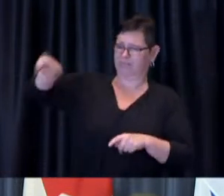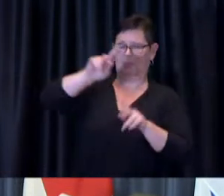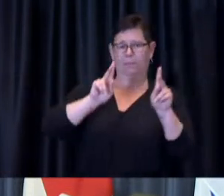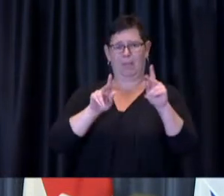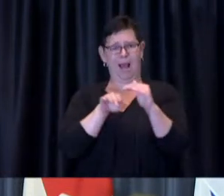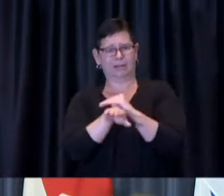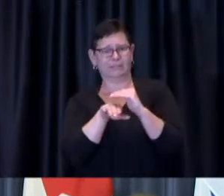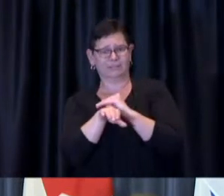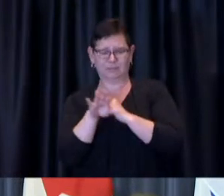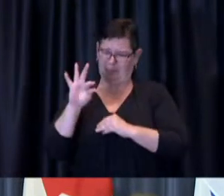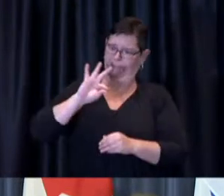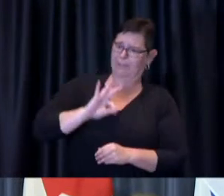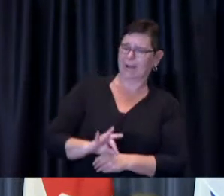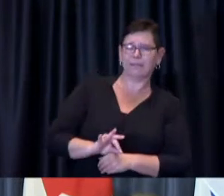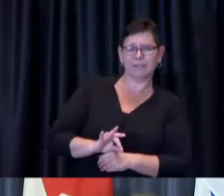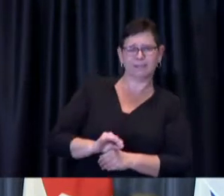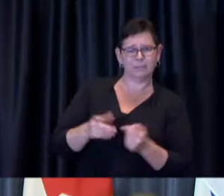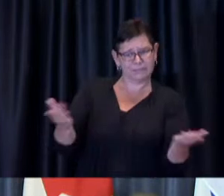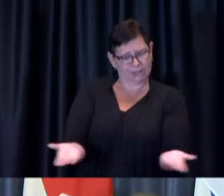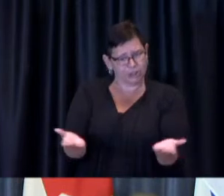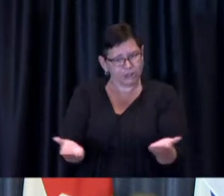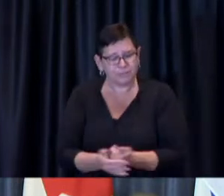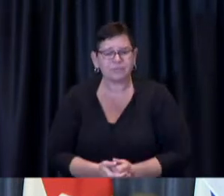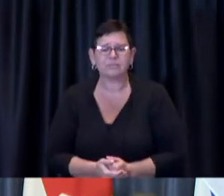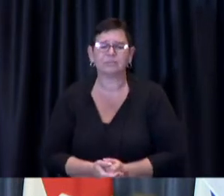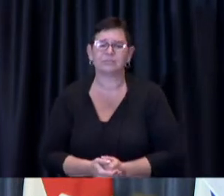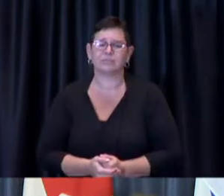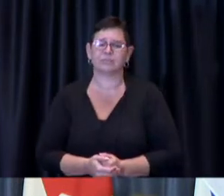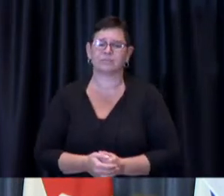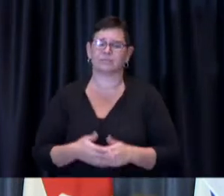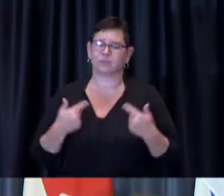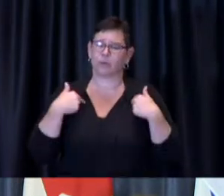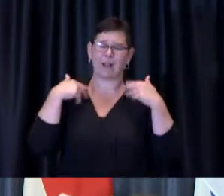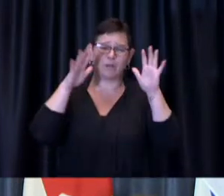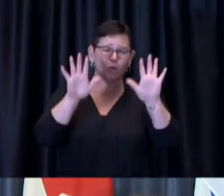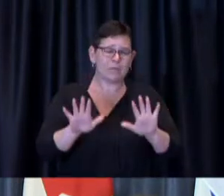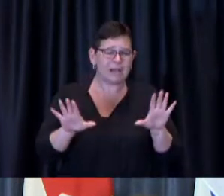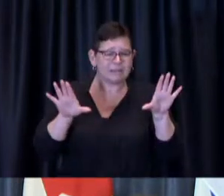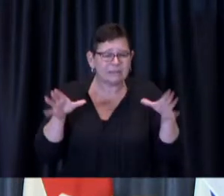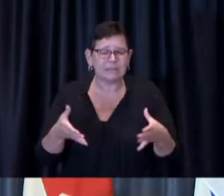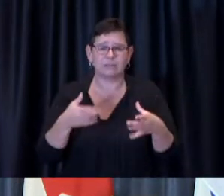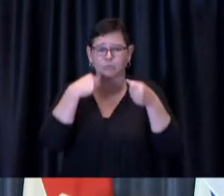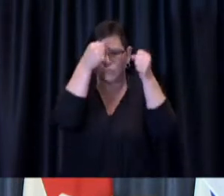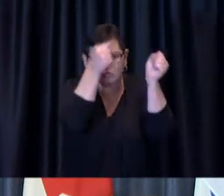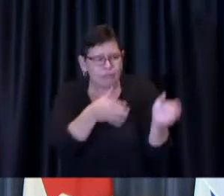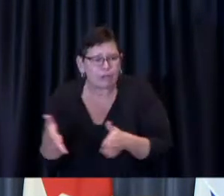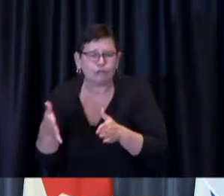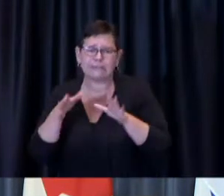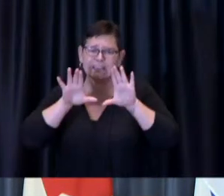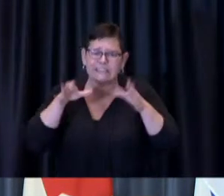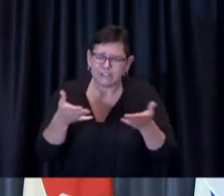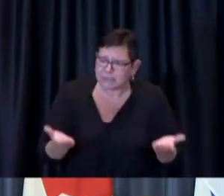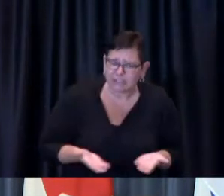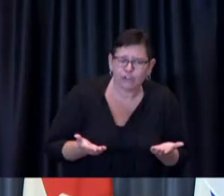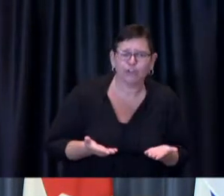I also want to thank all of our great team at Strategic Communications, uh Toronto Public Health, the Office of Emergency Management,